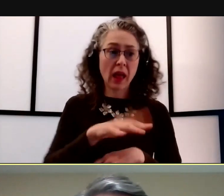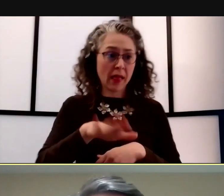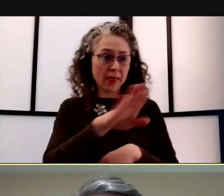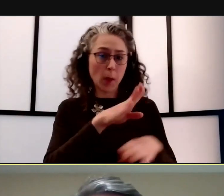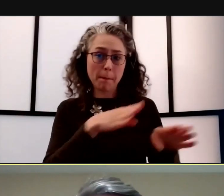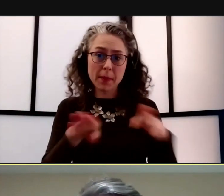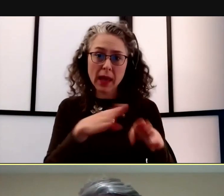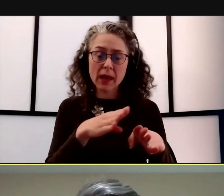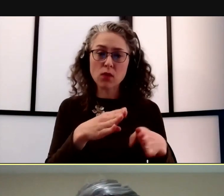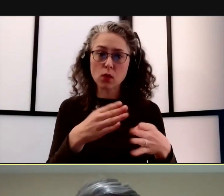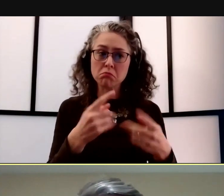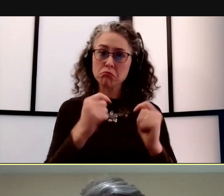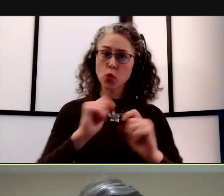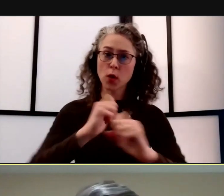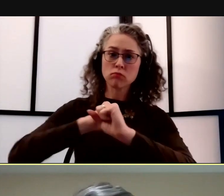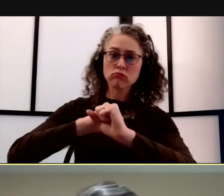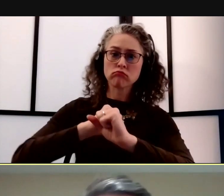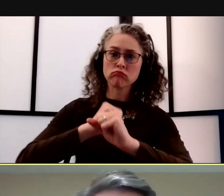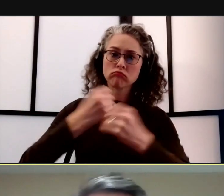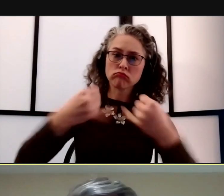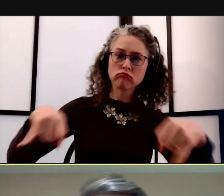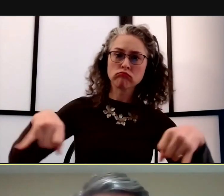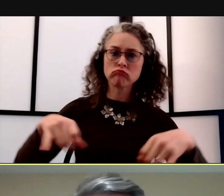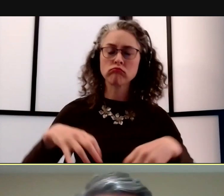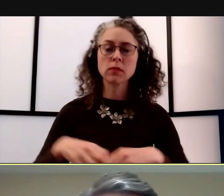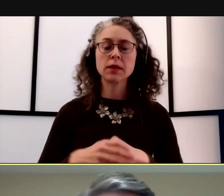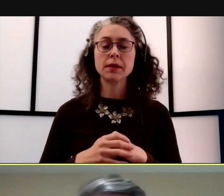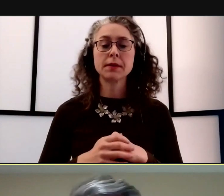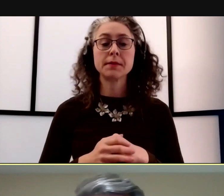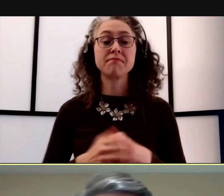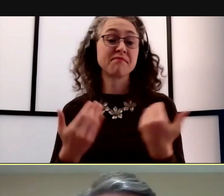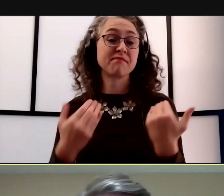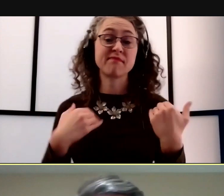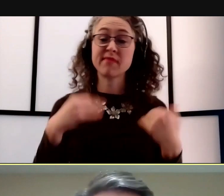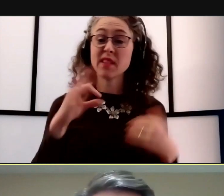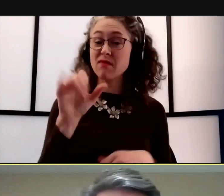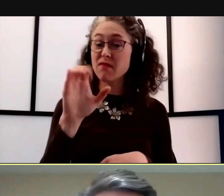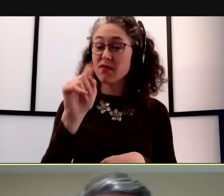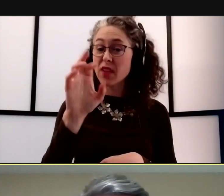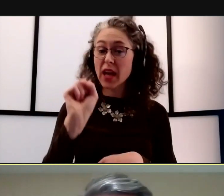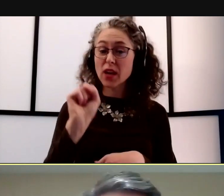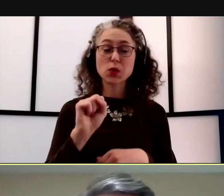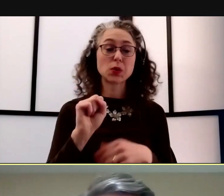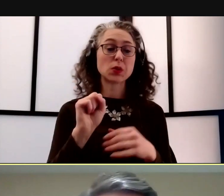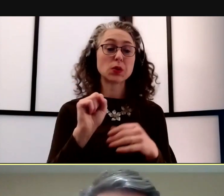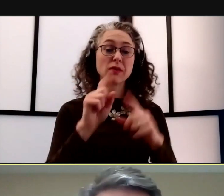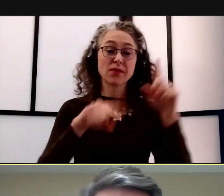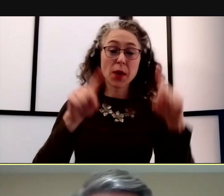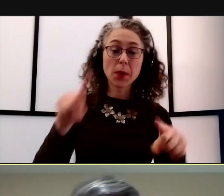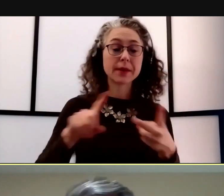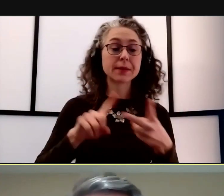And there are factors whether it's the variants or whether it's social gatherings or whether it's just people moving about